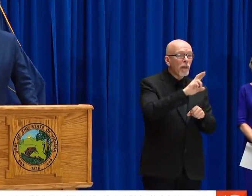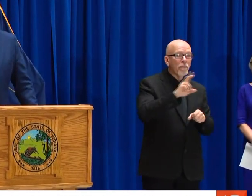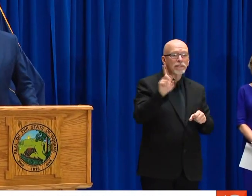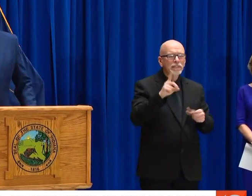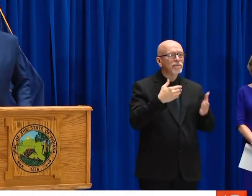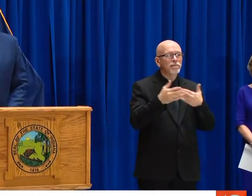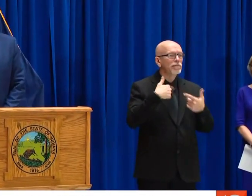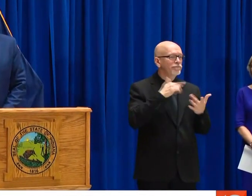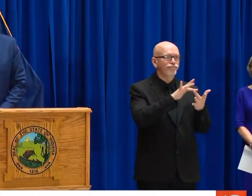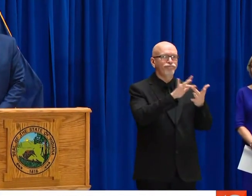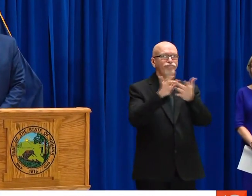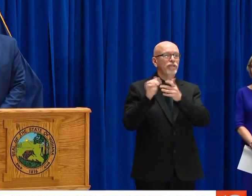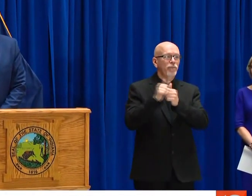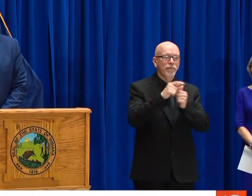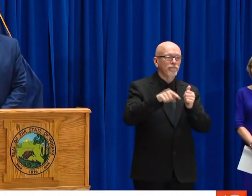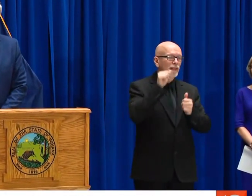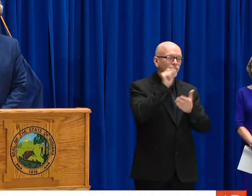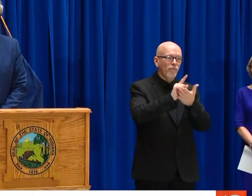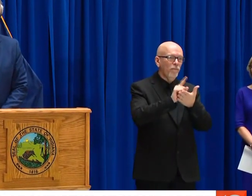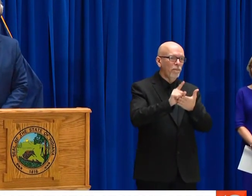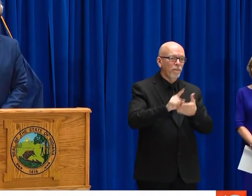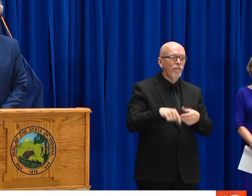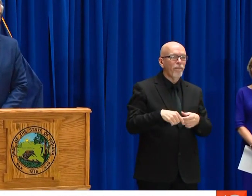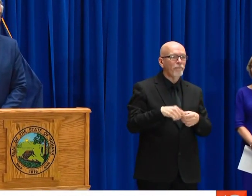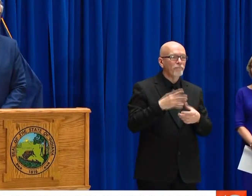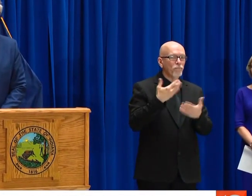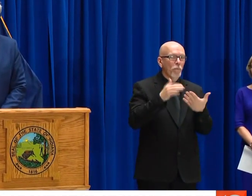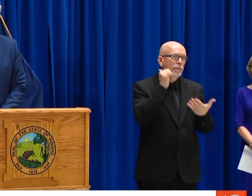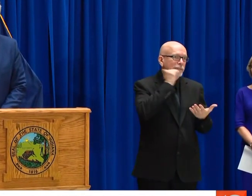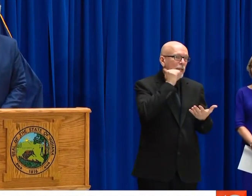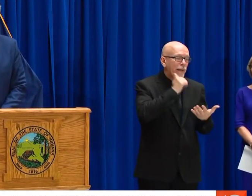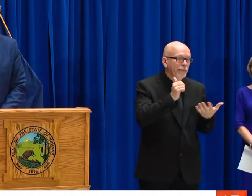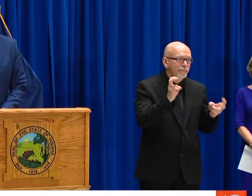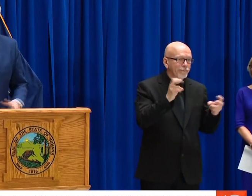AND HEARD AND READ ABOUT,